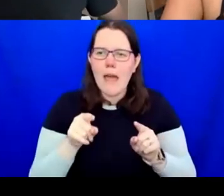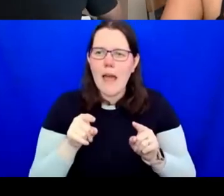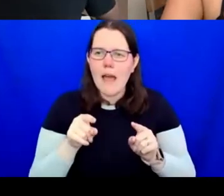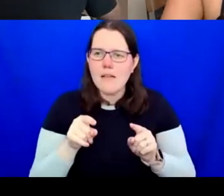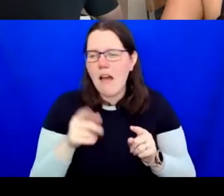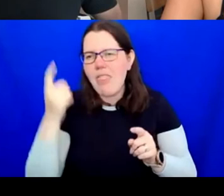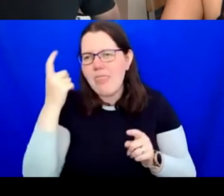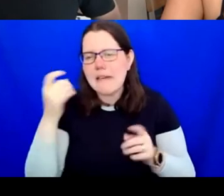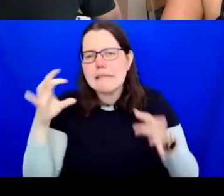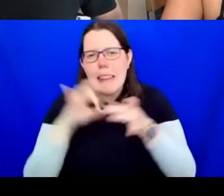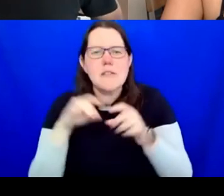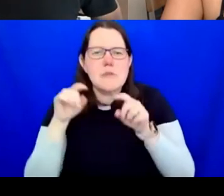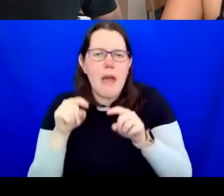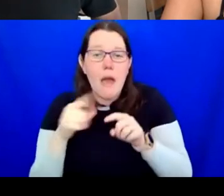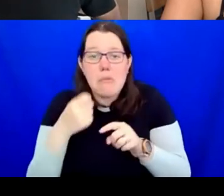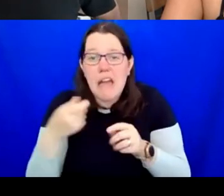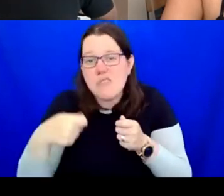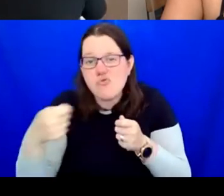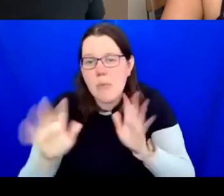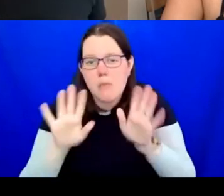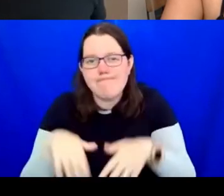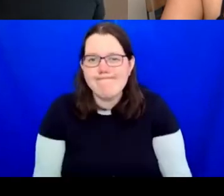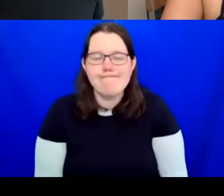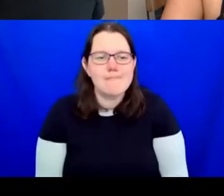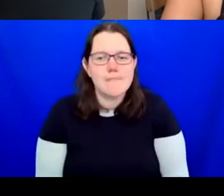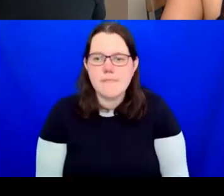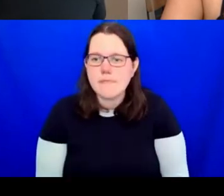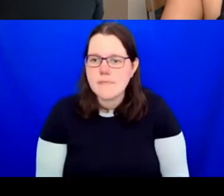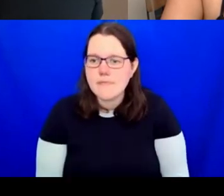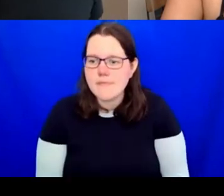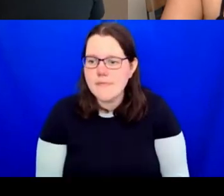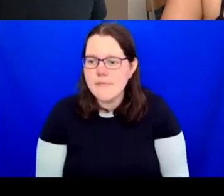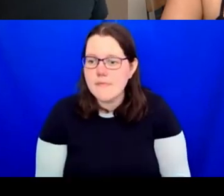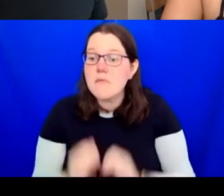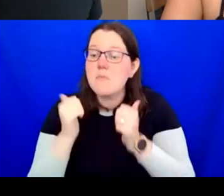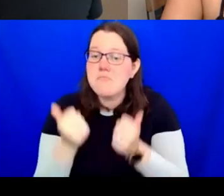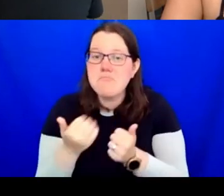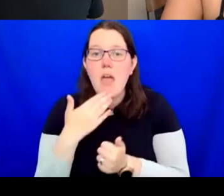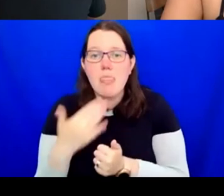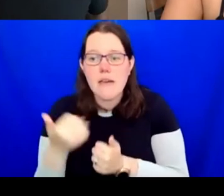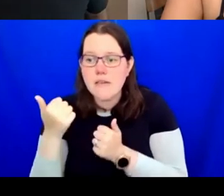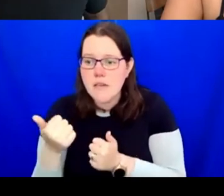Thank you. So, next up, we've got a question from Ayan Cilmi: